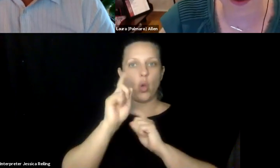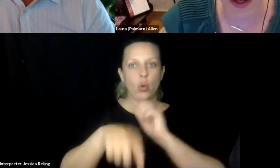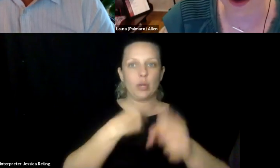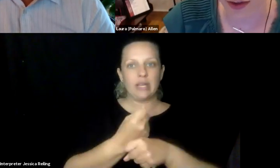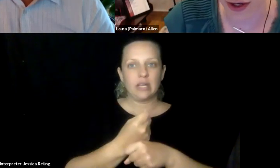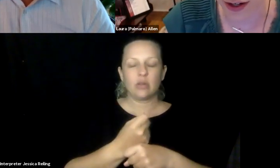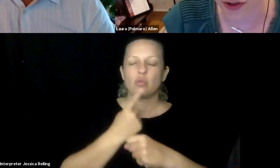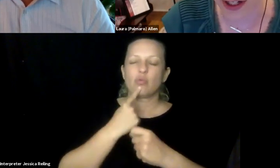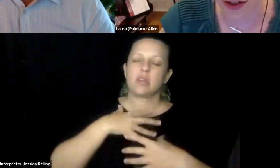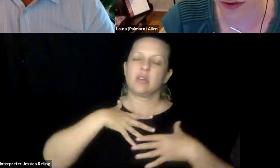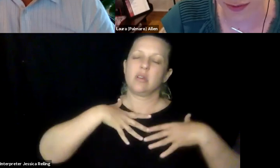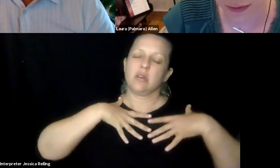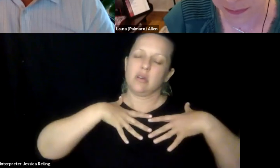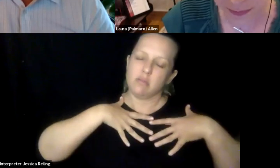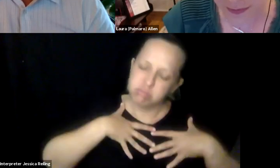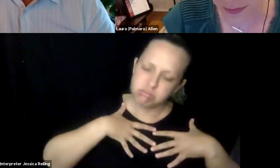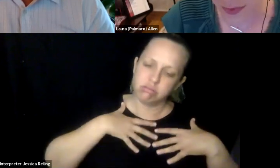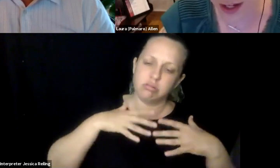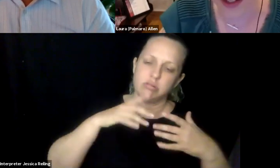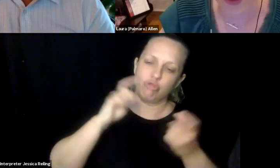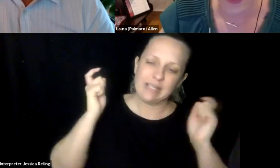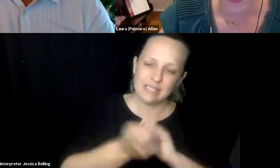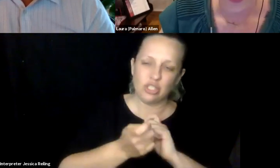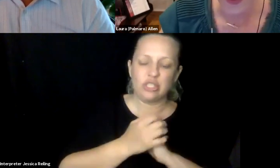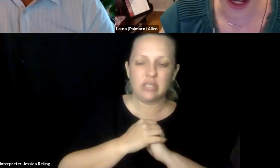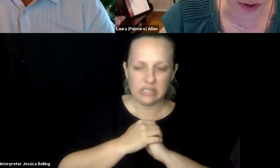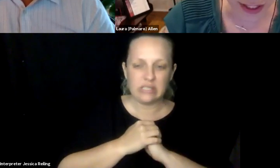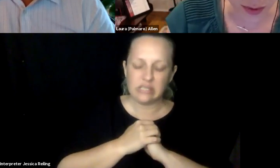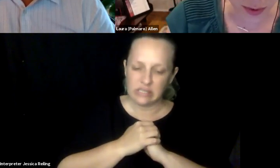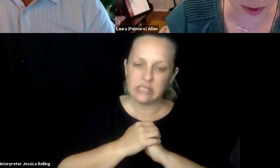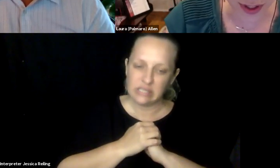distinguish faces and all of that. So those